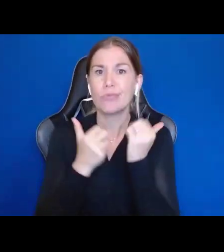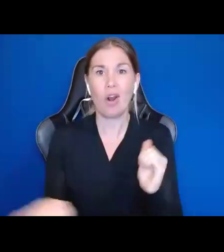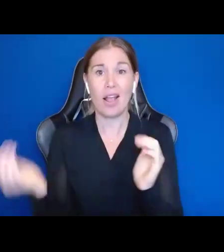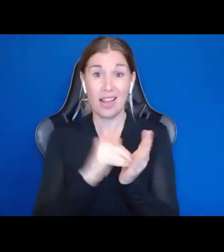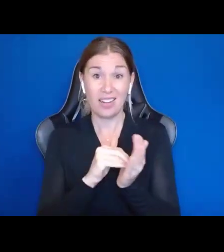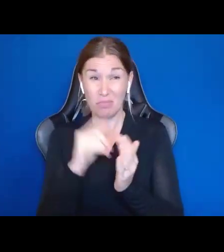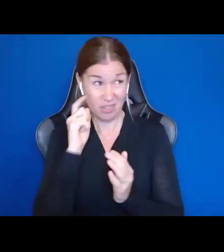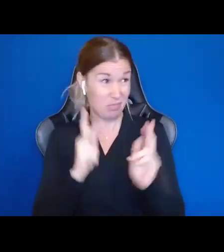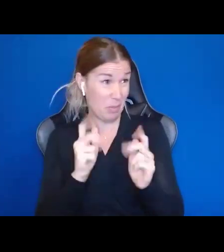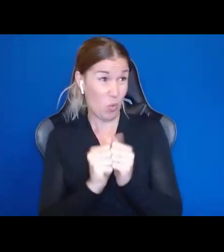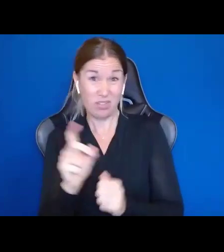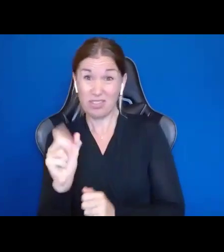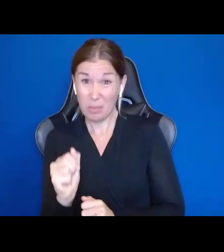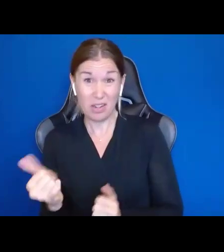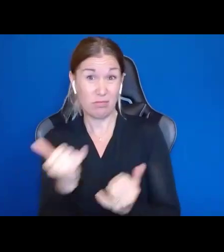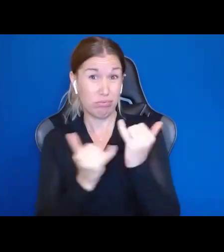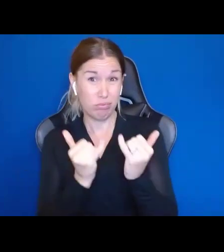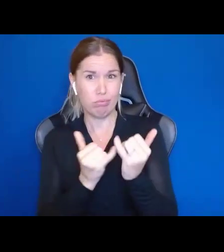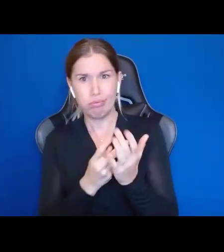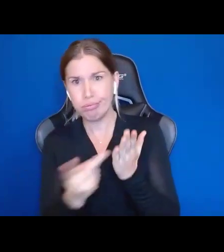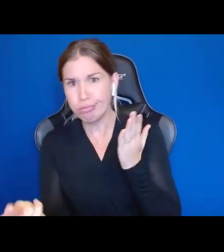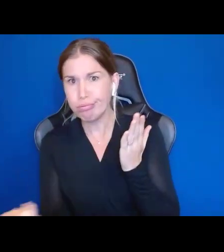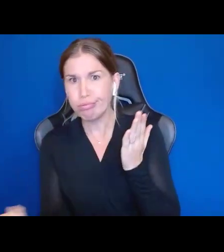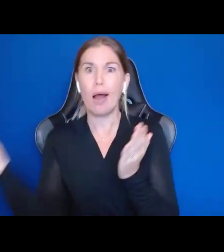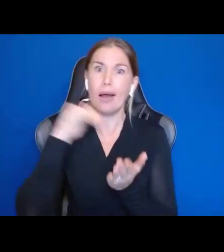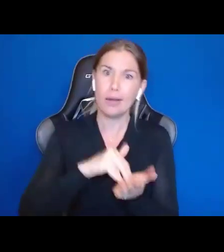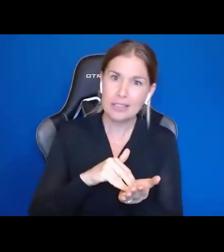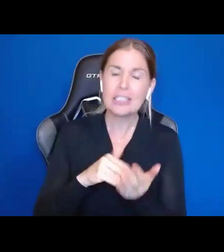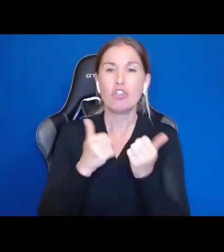And you know that well. And they get up. And you have to be willing to bang your head against the wall,